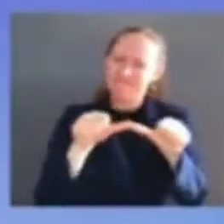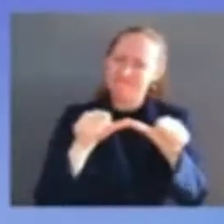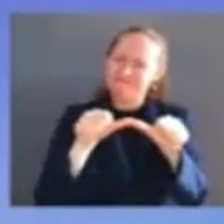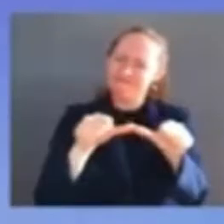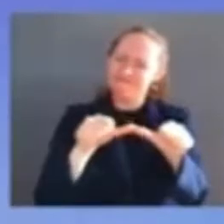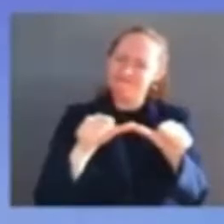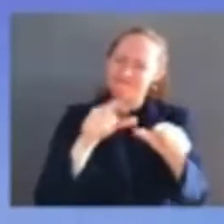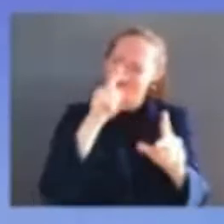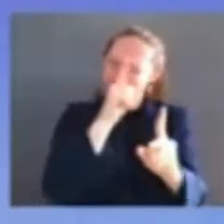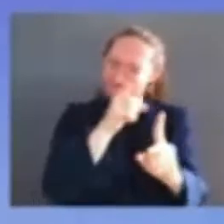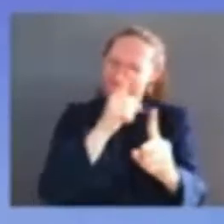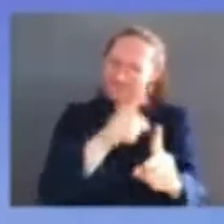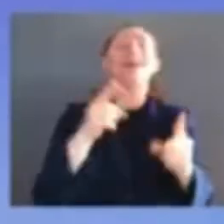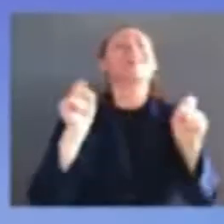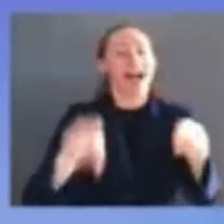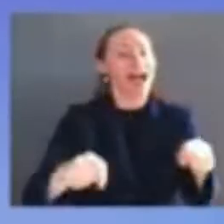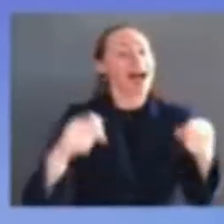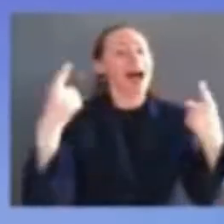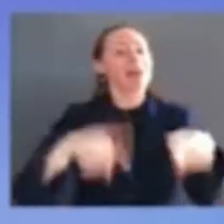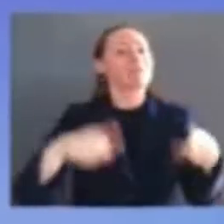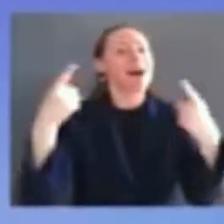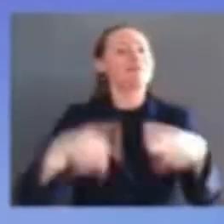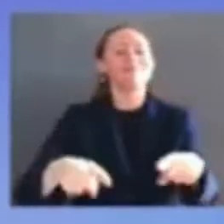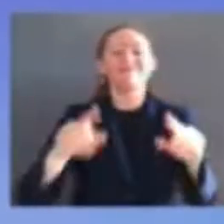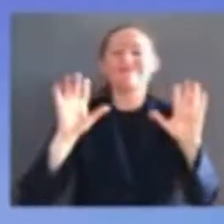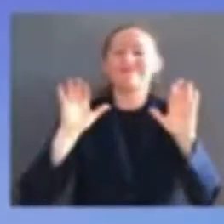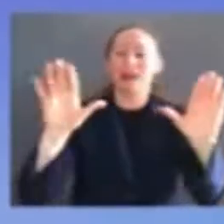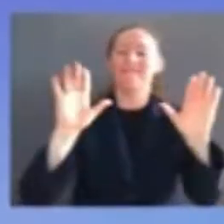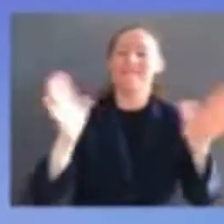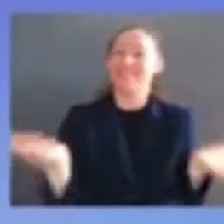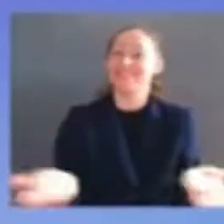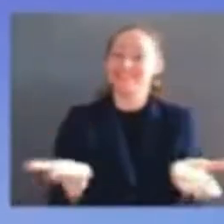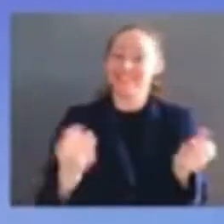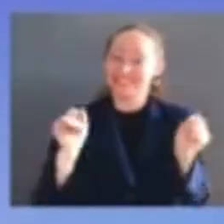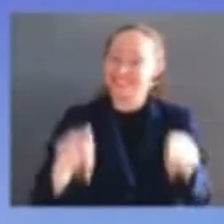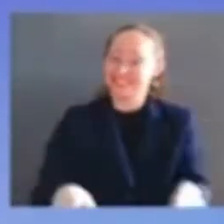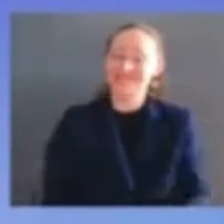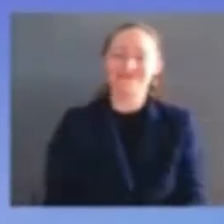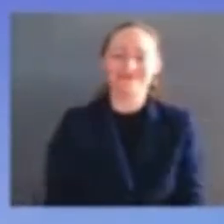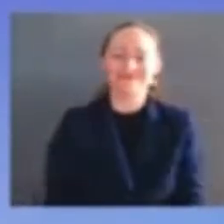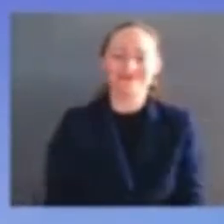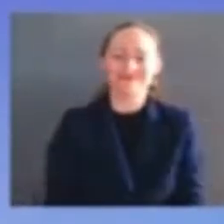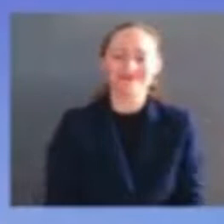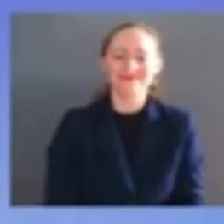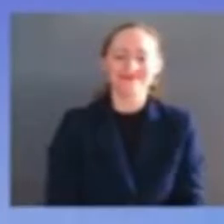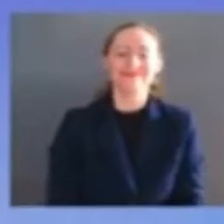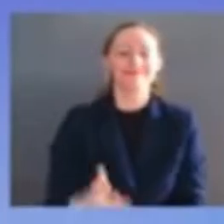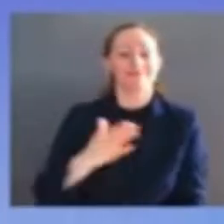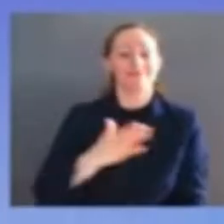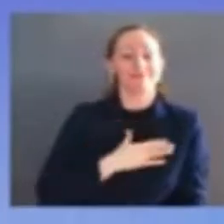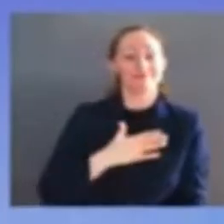sides who had only a grade school education but instilled in my parents the importance of learning